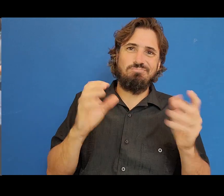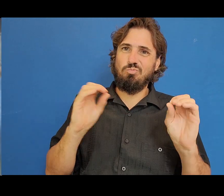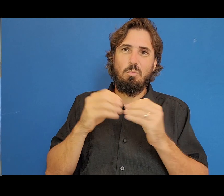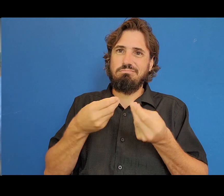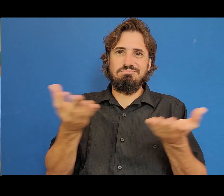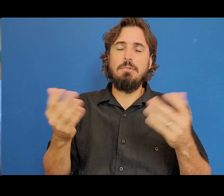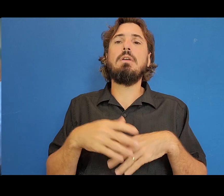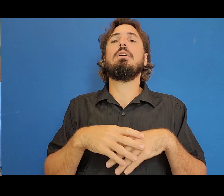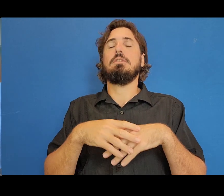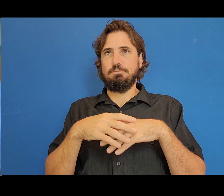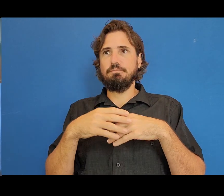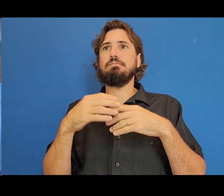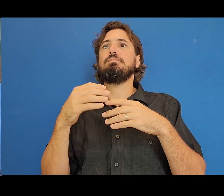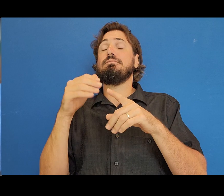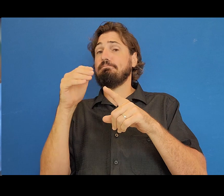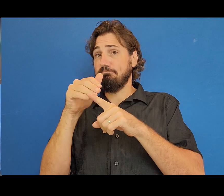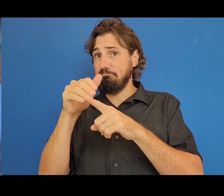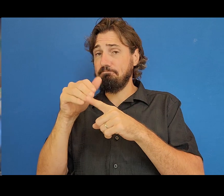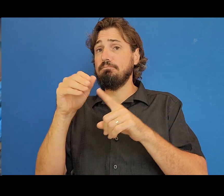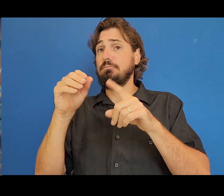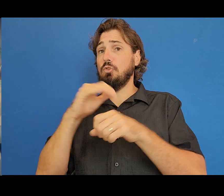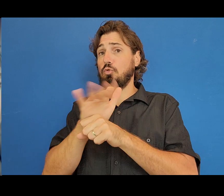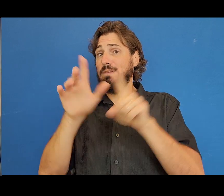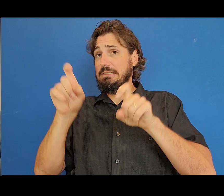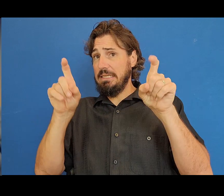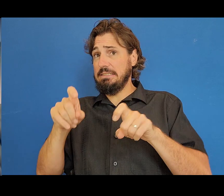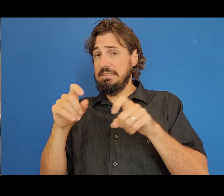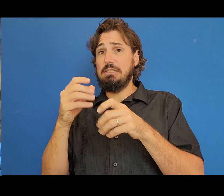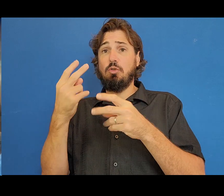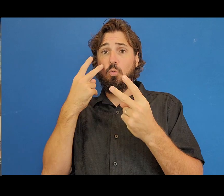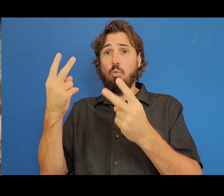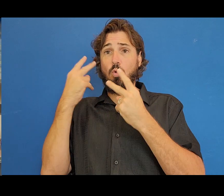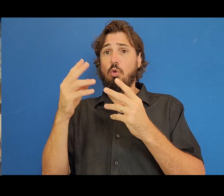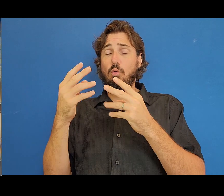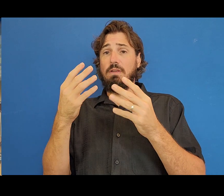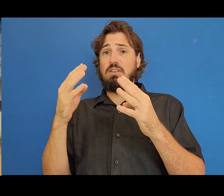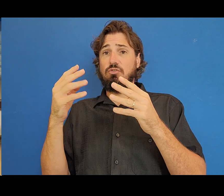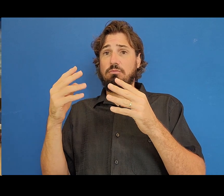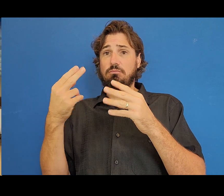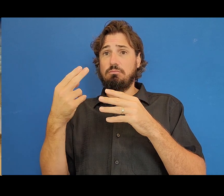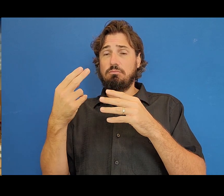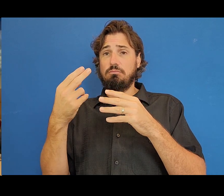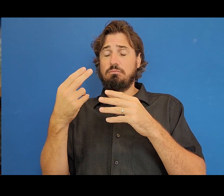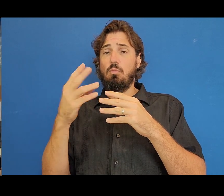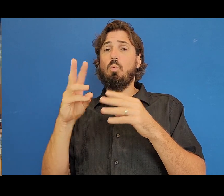As a friendly reminder, COVID-19 testing centers at the Kaua‘i War Memorial Convention Hall and mobile van sites will close at the end of February.